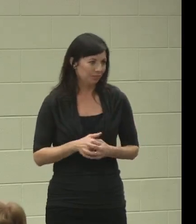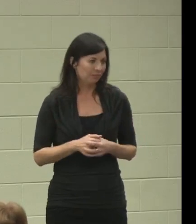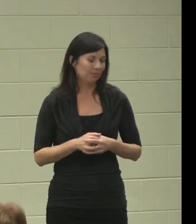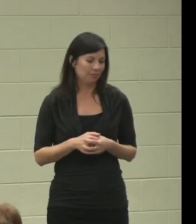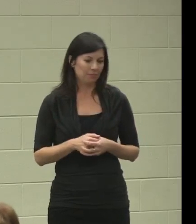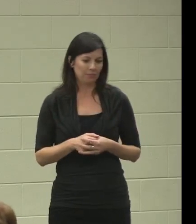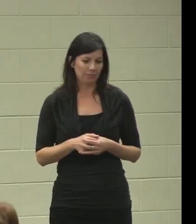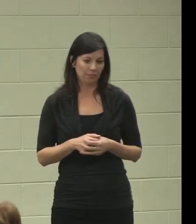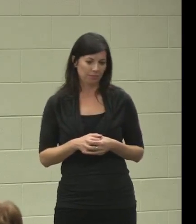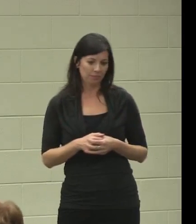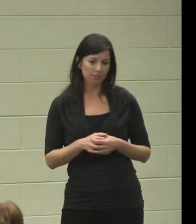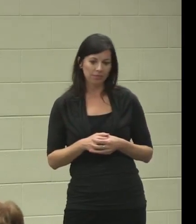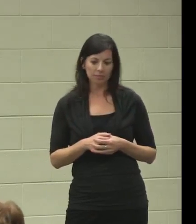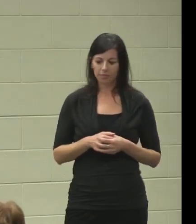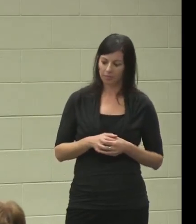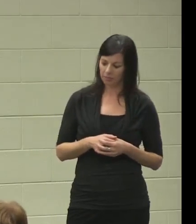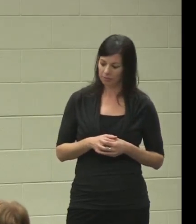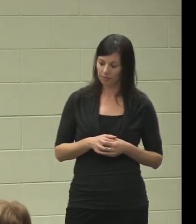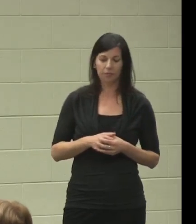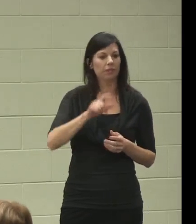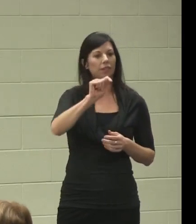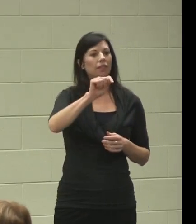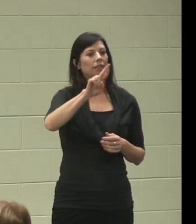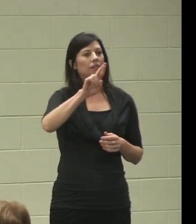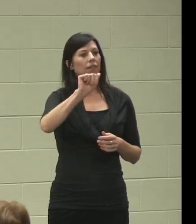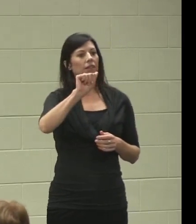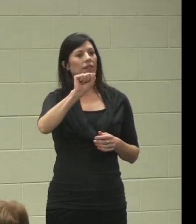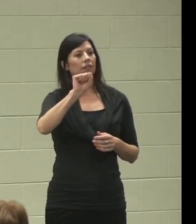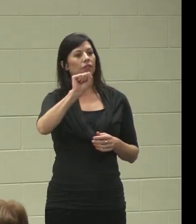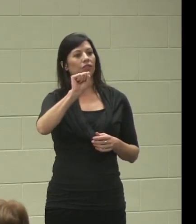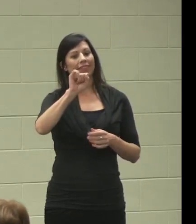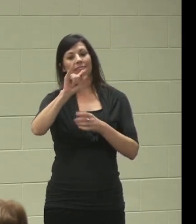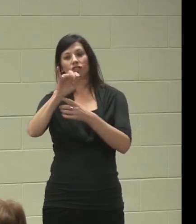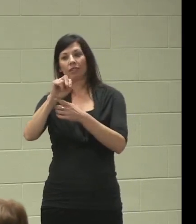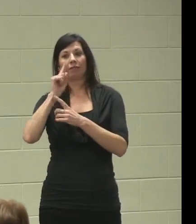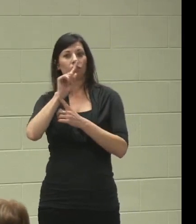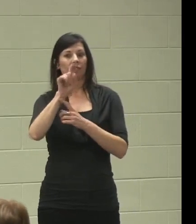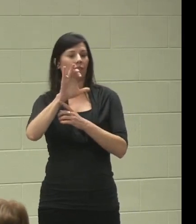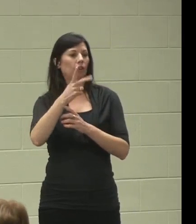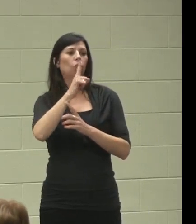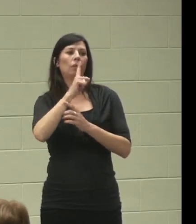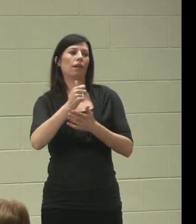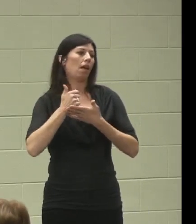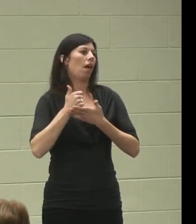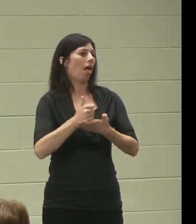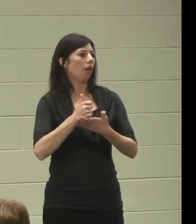I believe that transitions for Zach really helped cement where we needed to go.